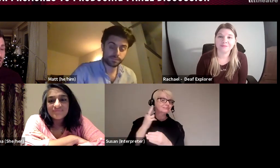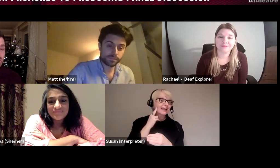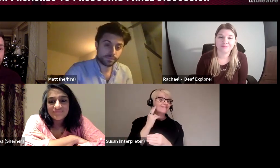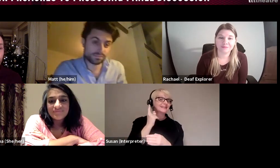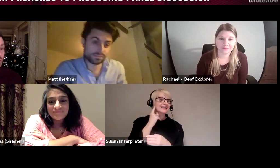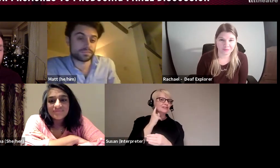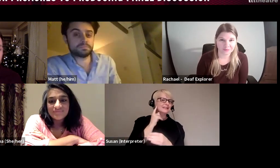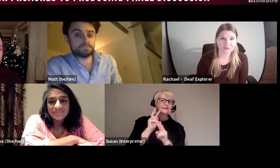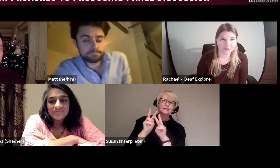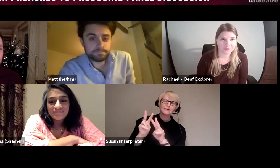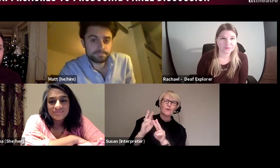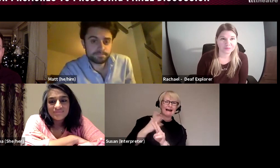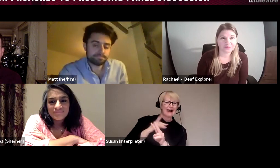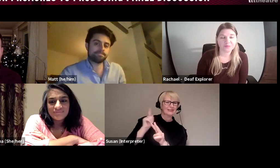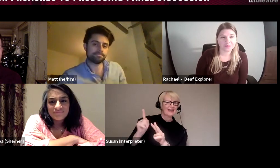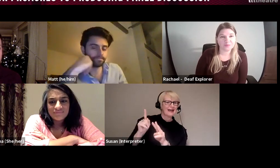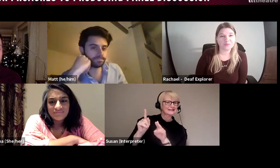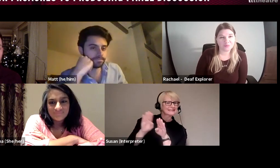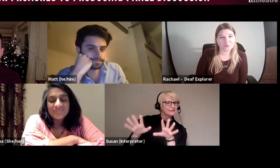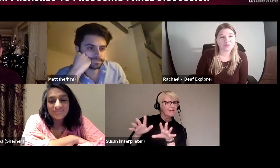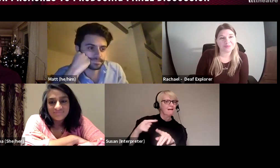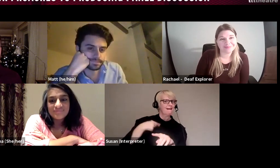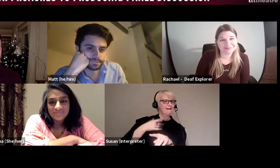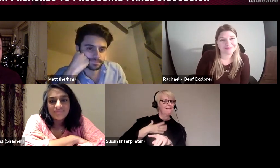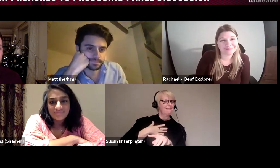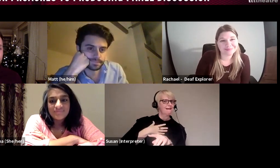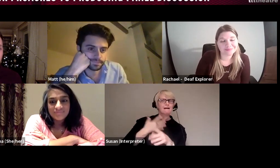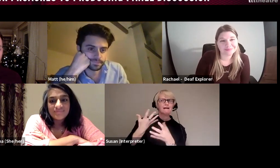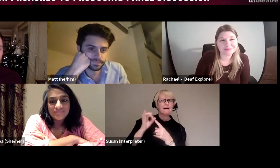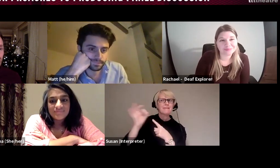to what you are interested in, look at the places where they have applied for funding, look at the